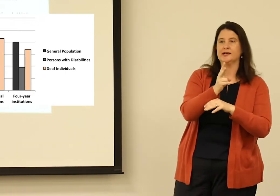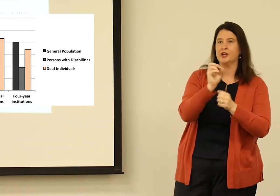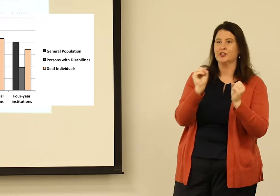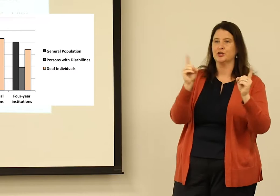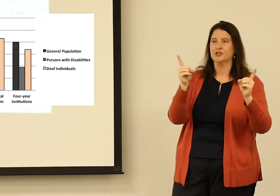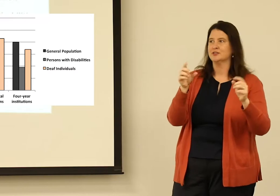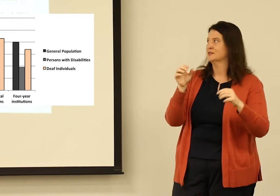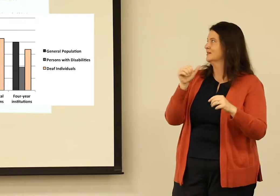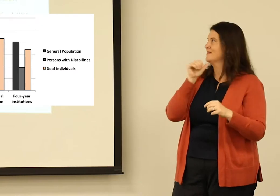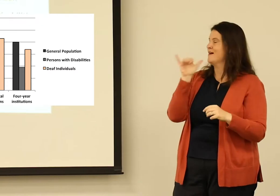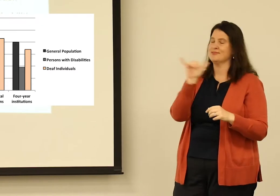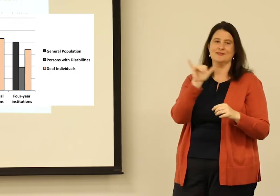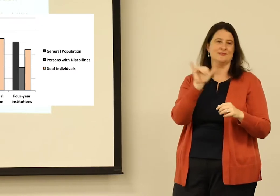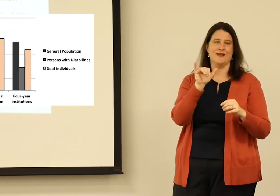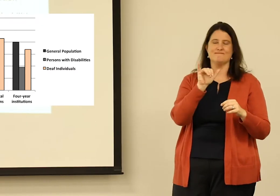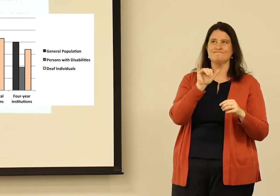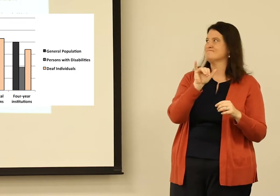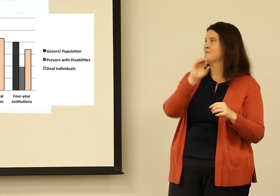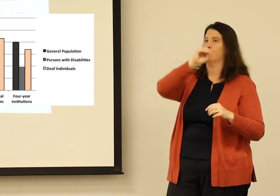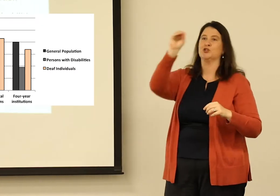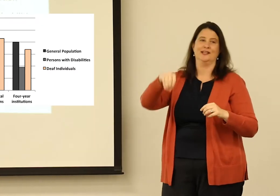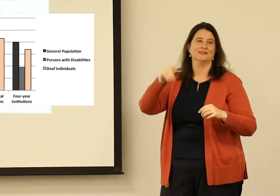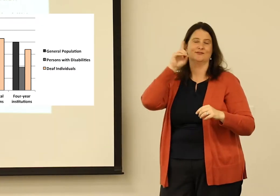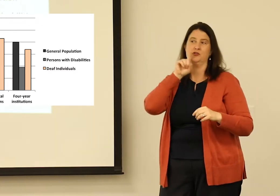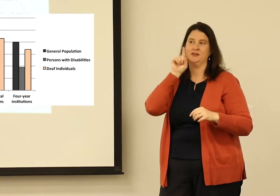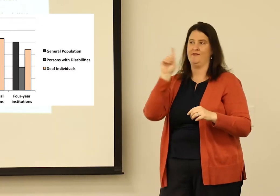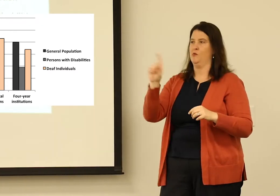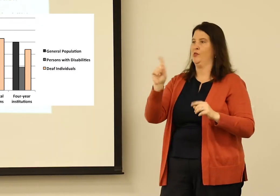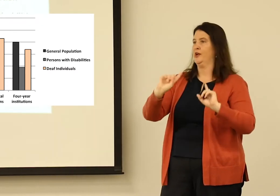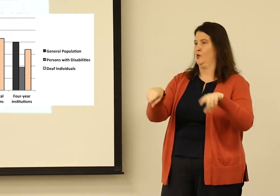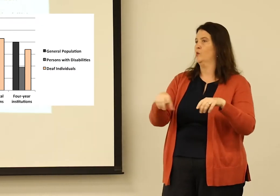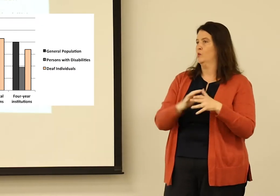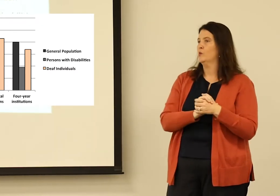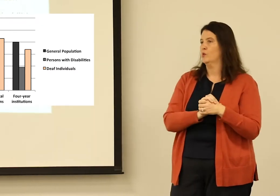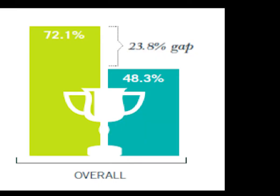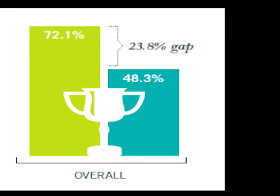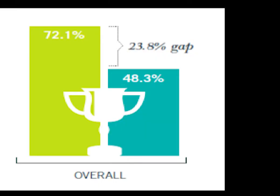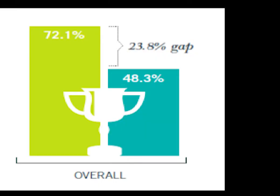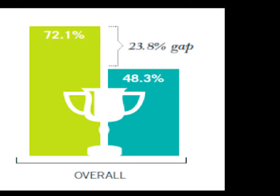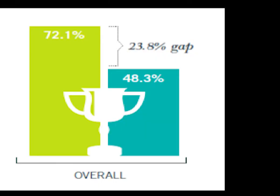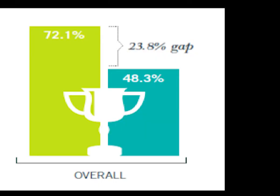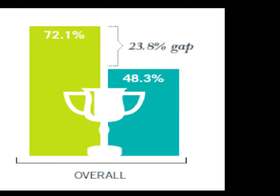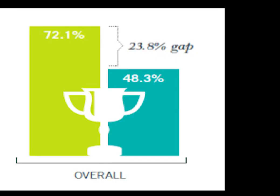people are talking about post-secondary education, it's not the same percentages for deaf individuals in terms